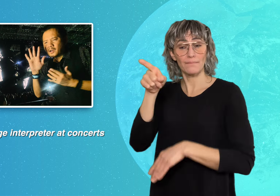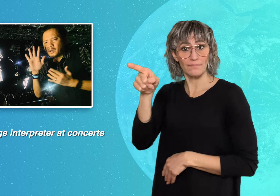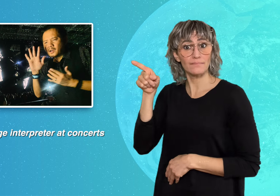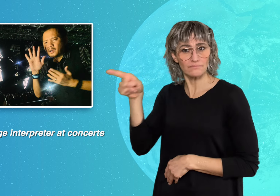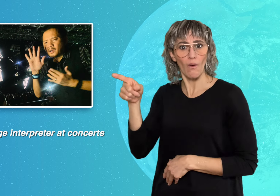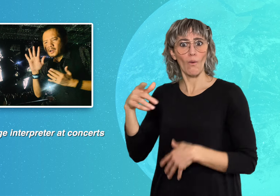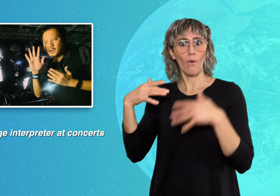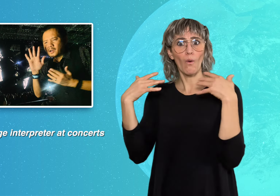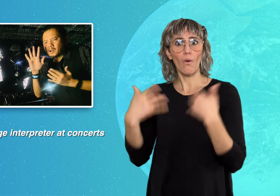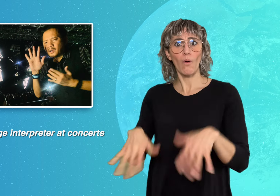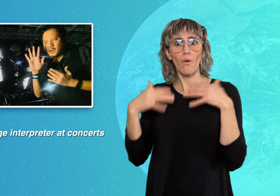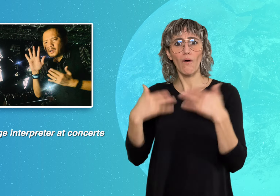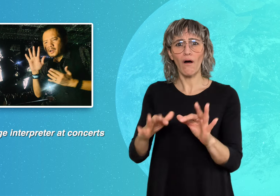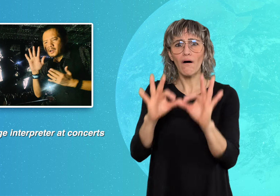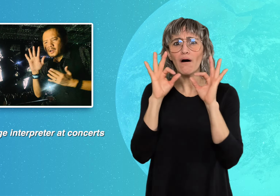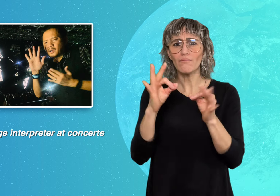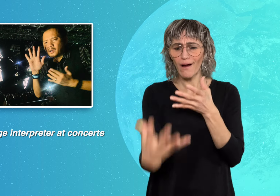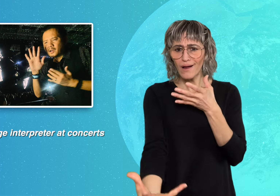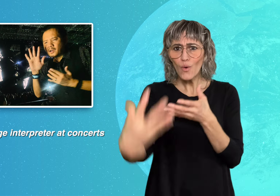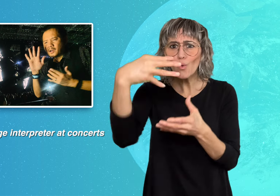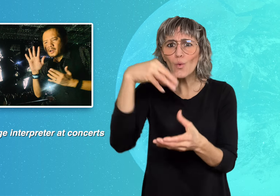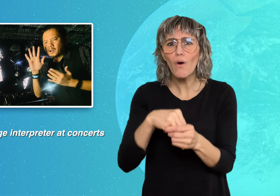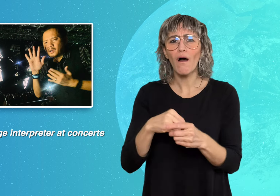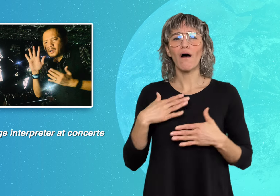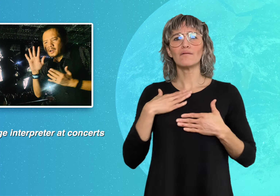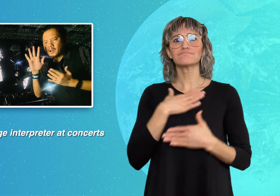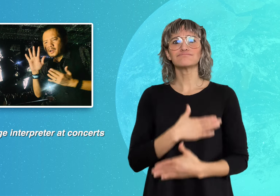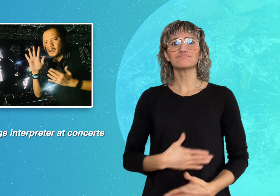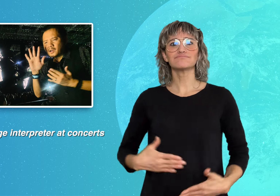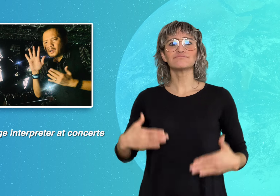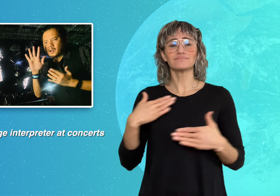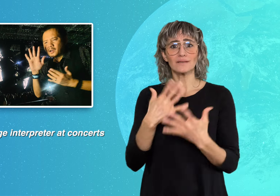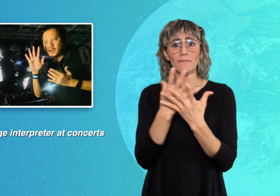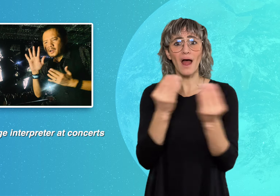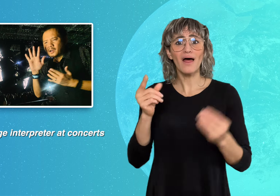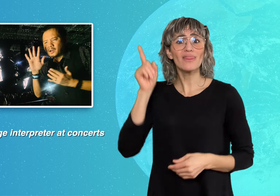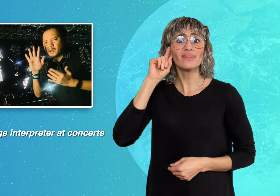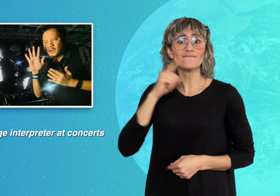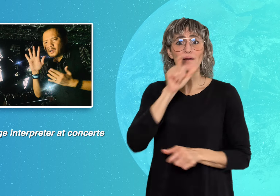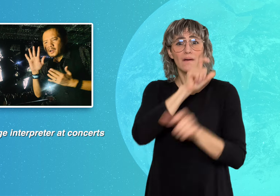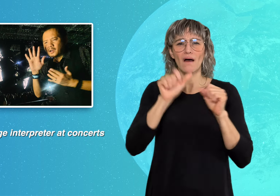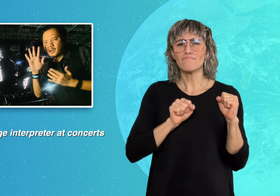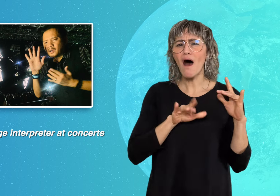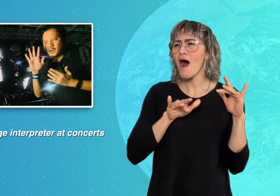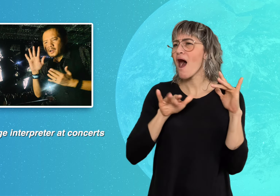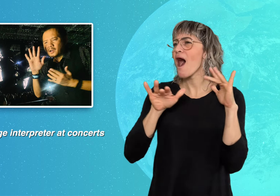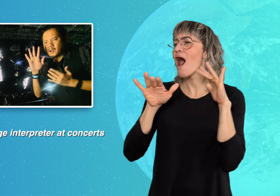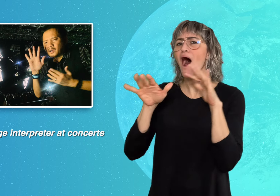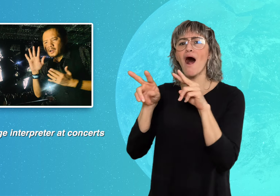a new level of accessibility, inclusion and enjoyment for Deaf